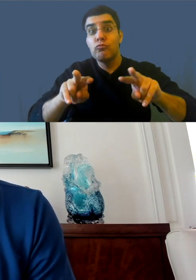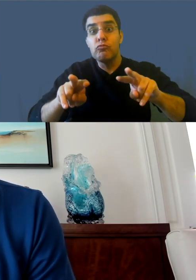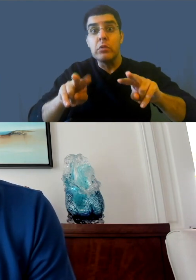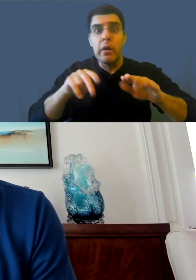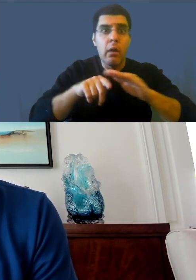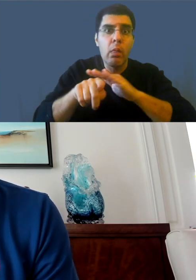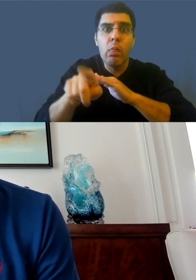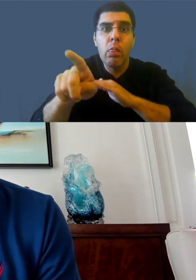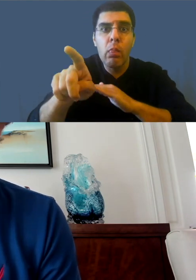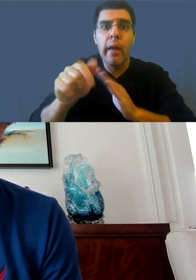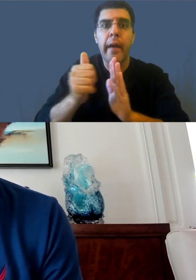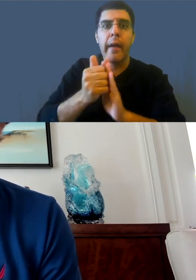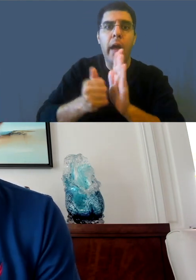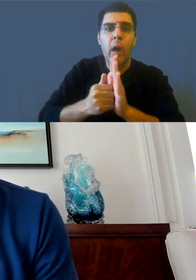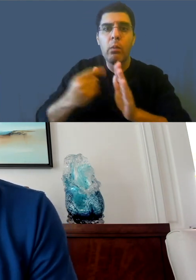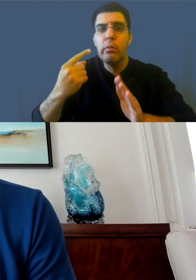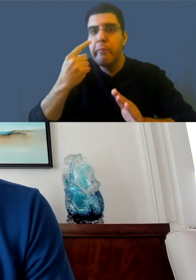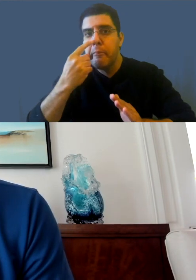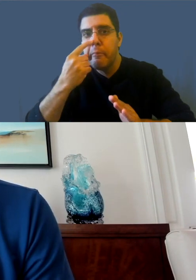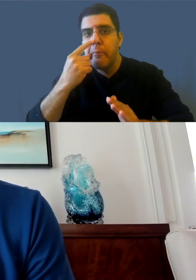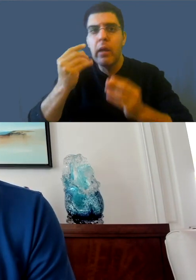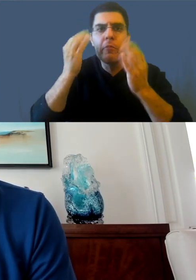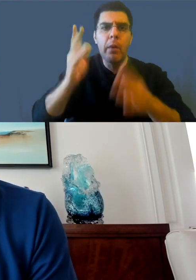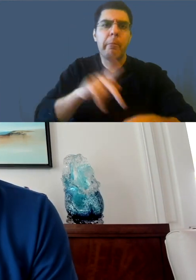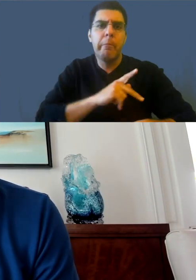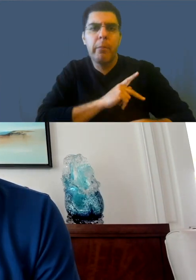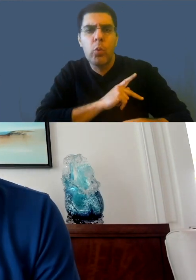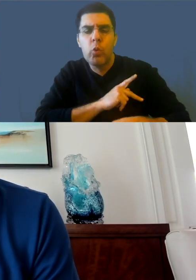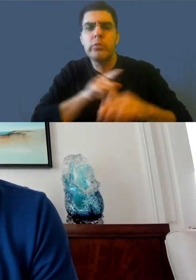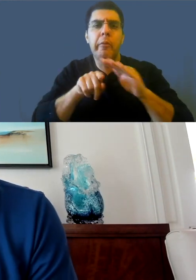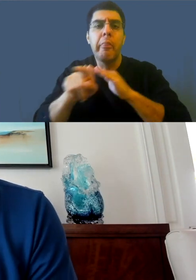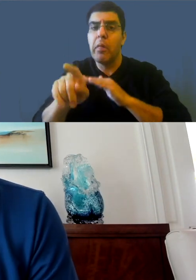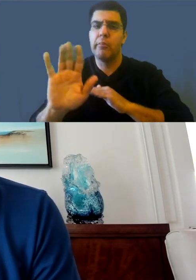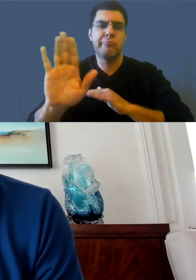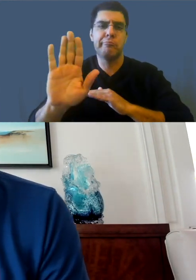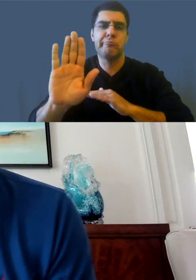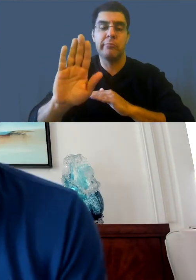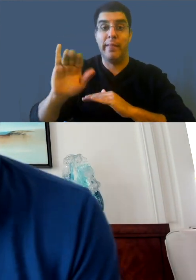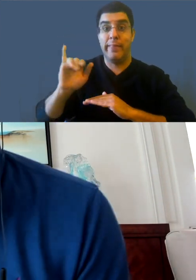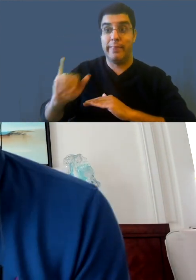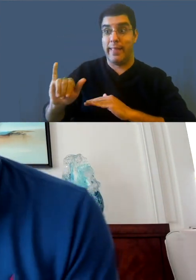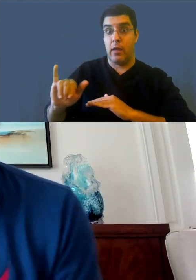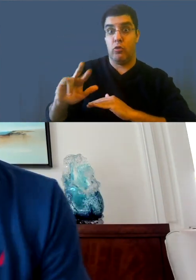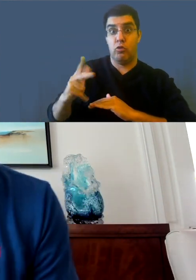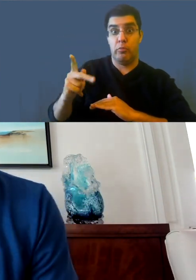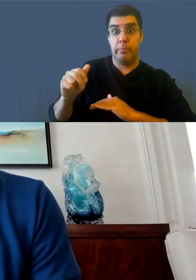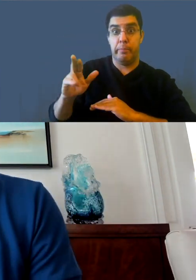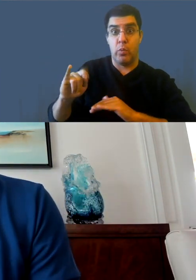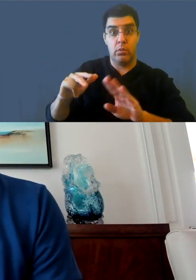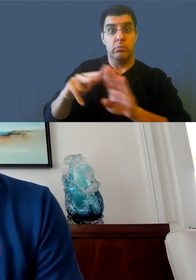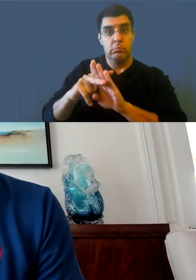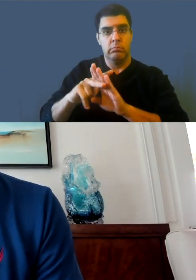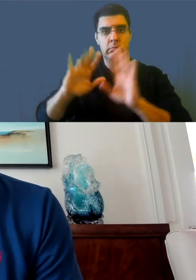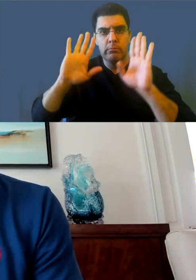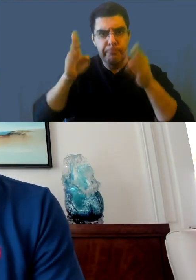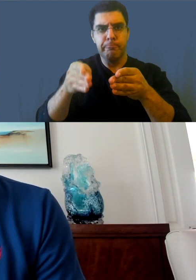So they won't be able to delete a video or edit a video or see the revenue or see analytics. All they can do is add captions.